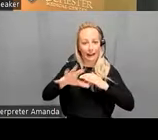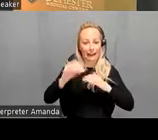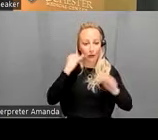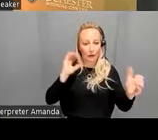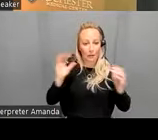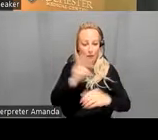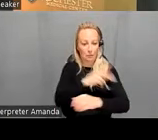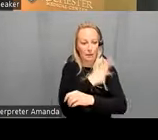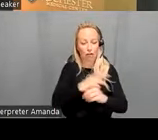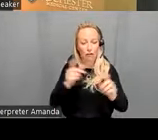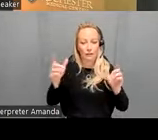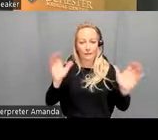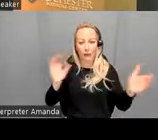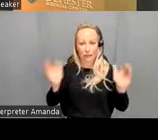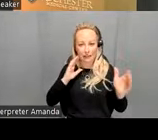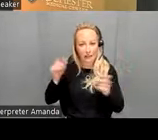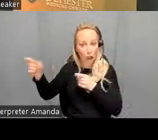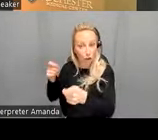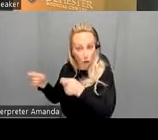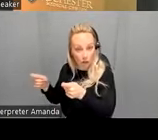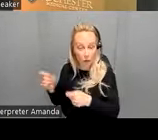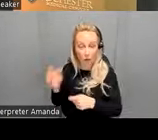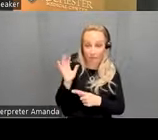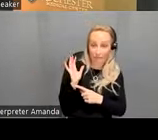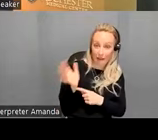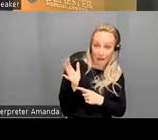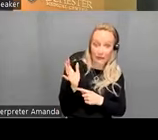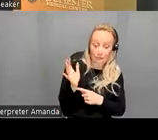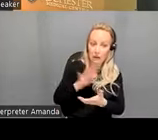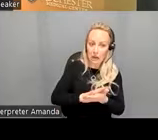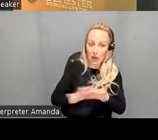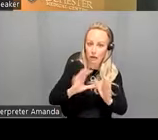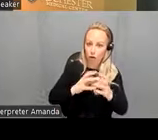controls so in five minutes of of resting state you can get a nice group separation so this is